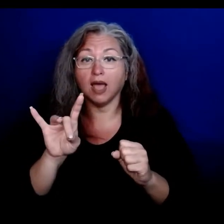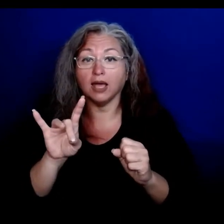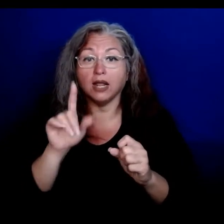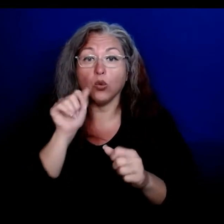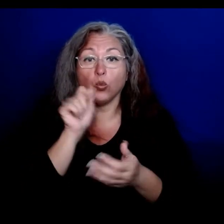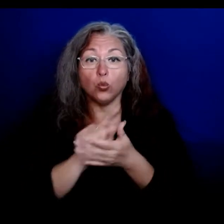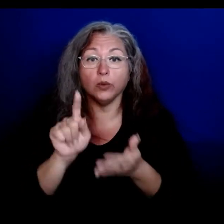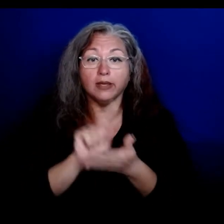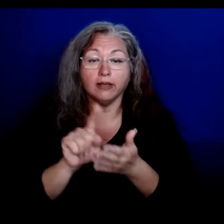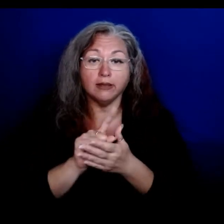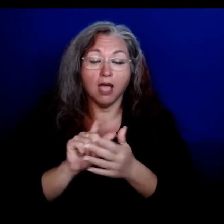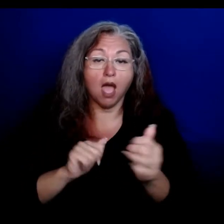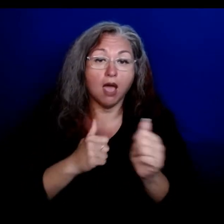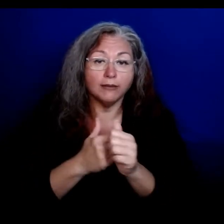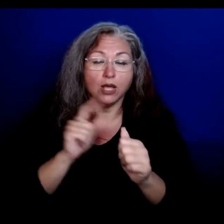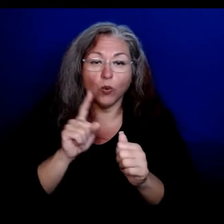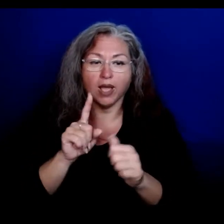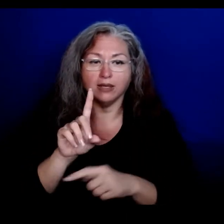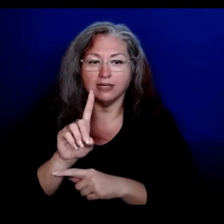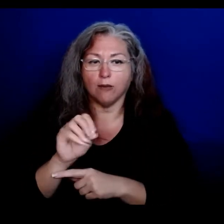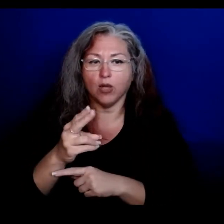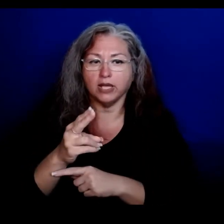updates on the DOH website.